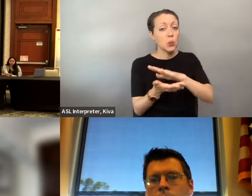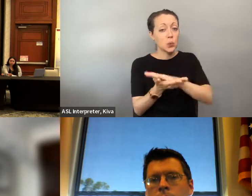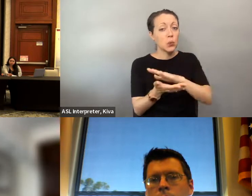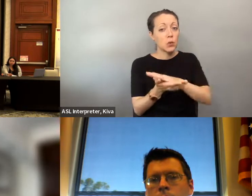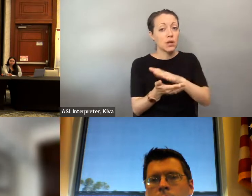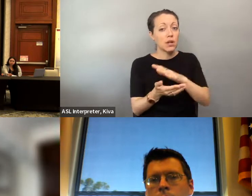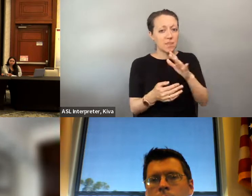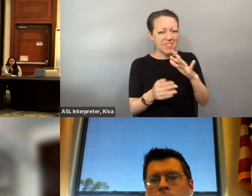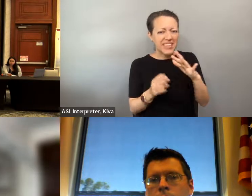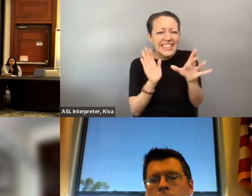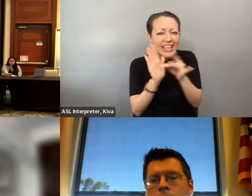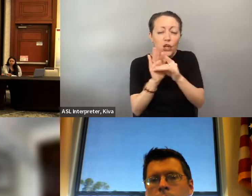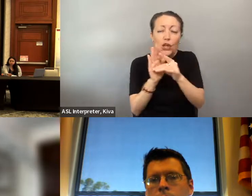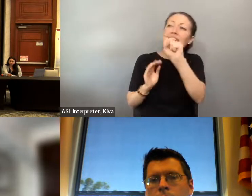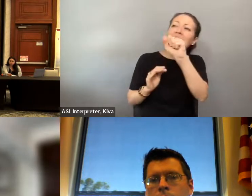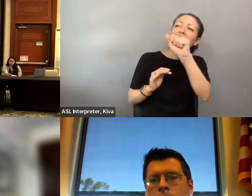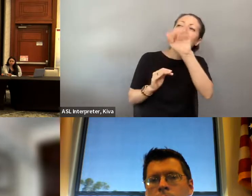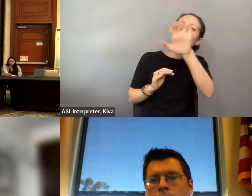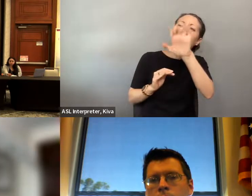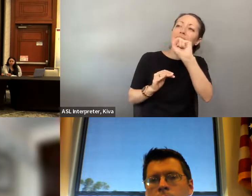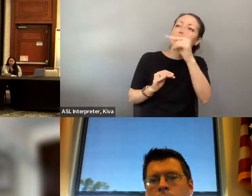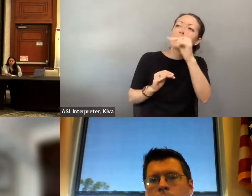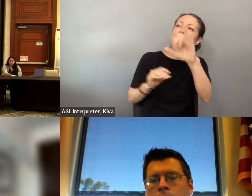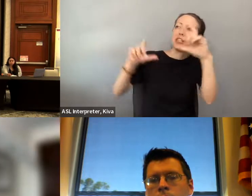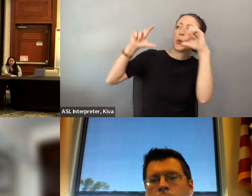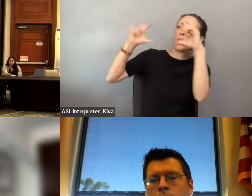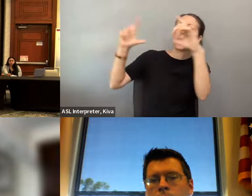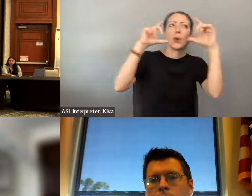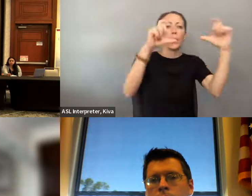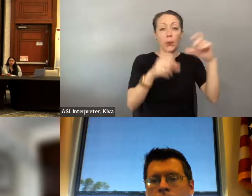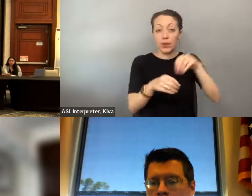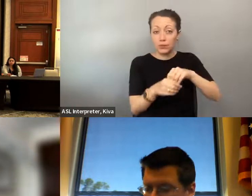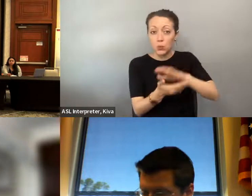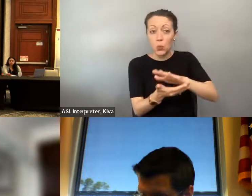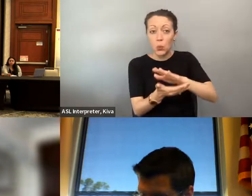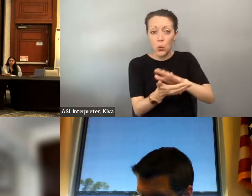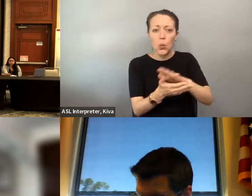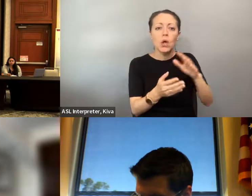spaces in schools, where school districts are telling disabilities, and one of the hats. Well, let me just say this right now we are seeing a wave of legislation and policy changes driven by the Governor to push back on progress being made to literally erode safe spaces in schools where school, districts are are telling teachers to scrape save